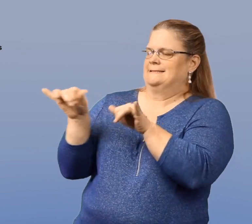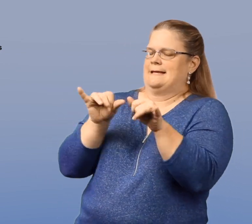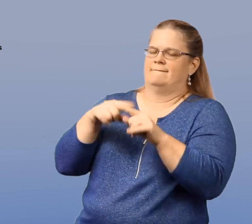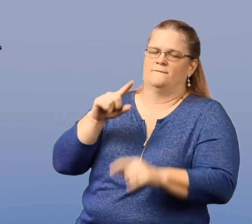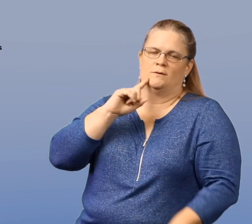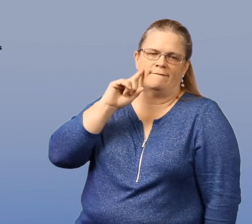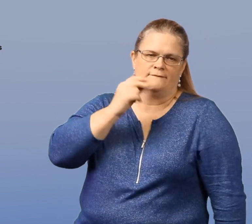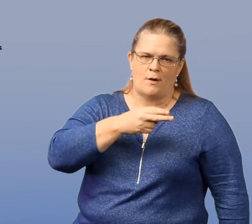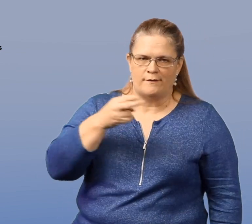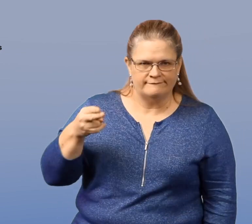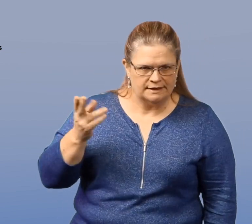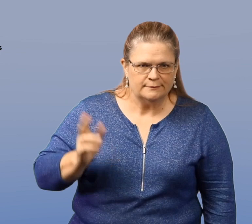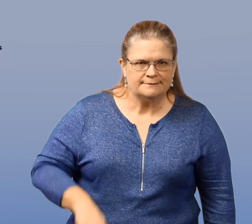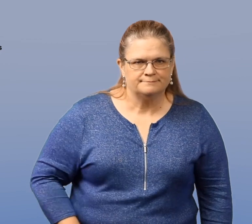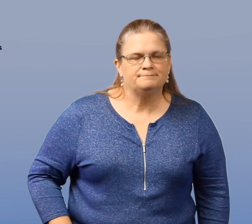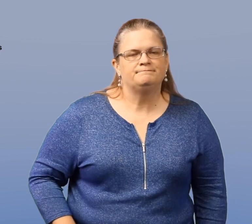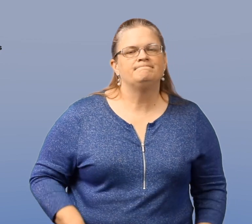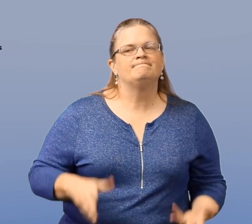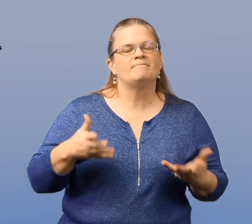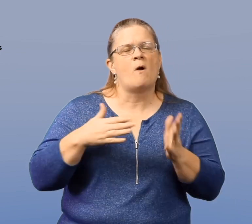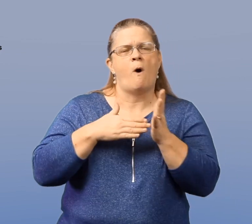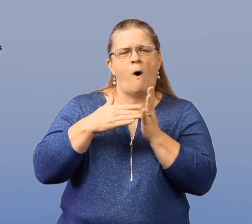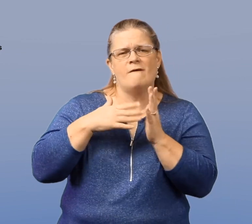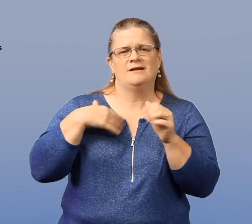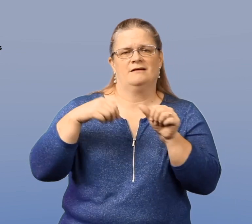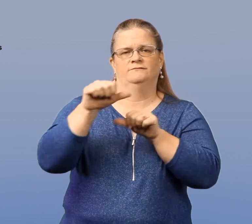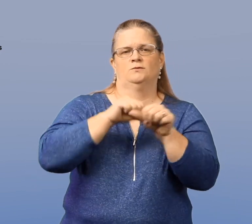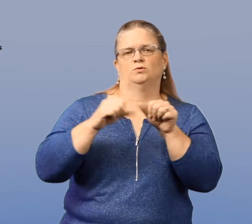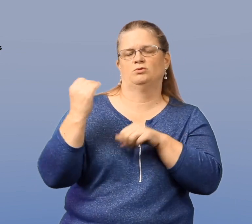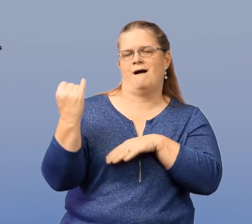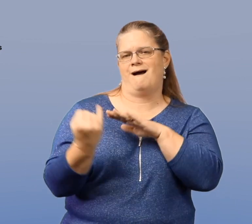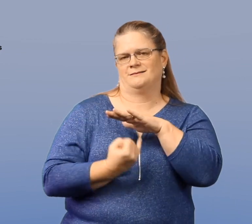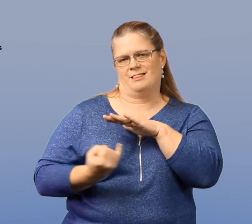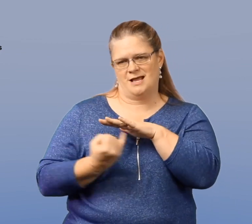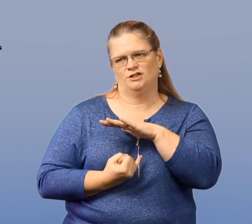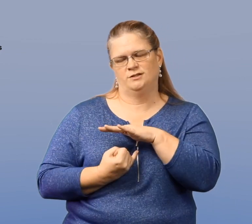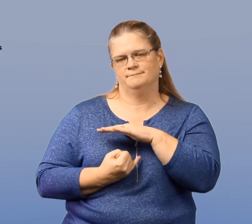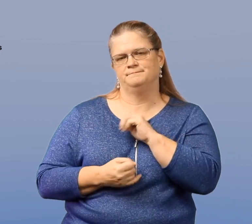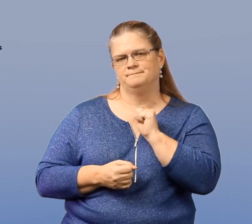and the same holds true for deaf and hard-of-hearing. Also, social isolation.